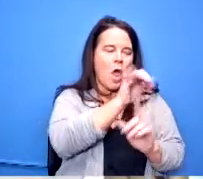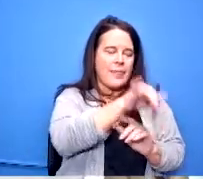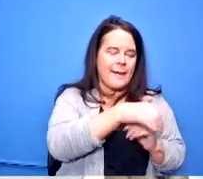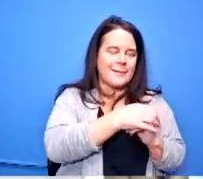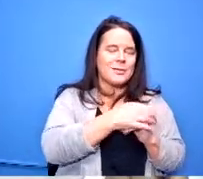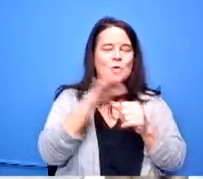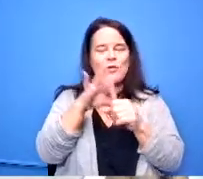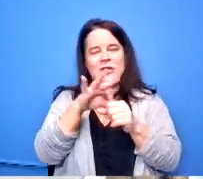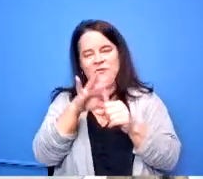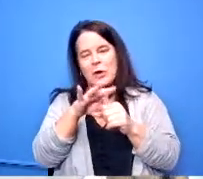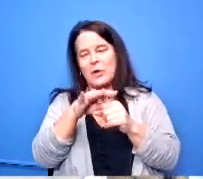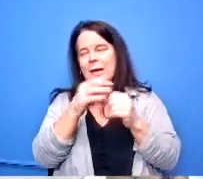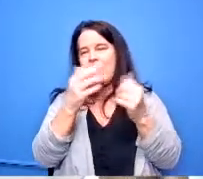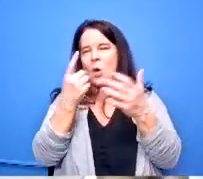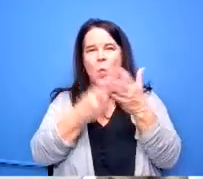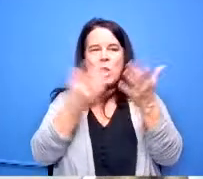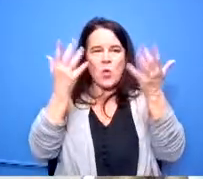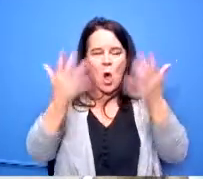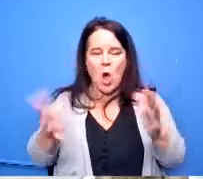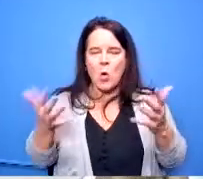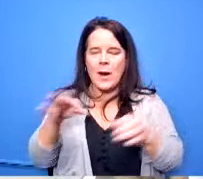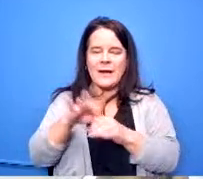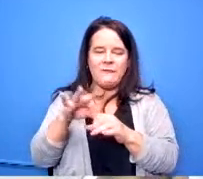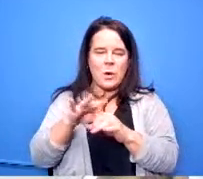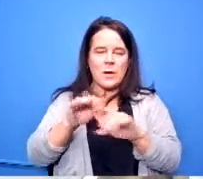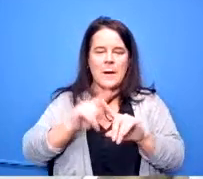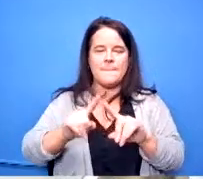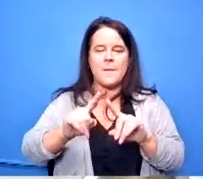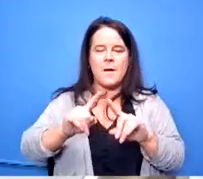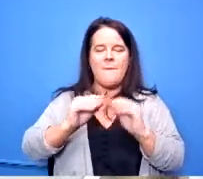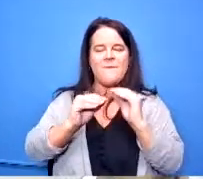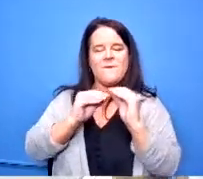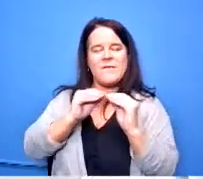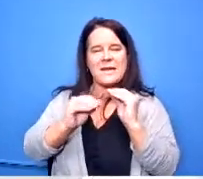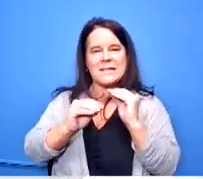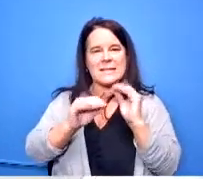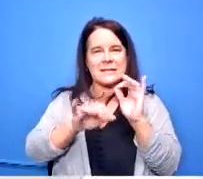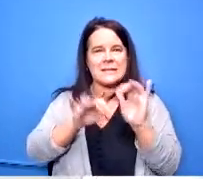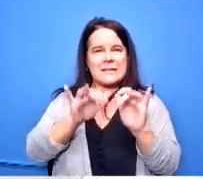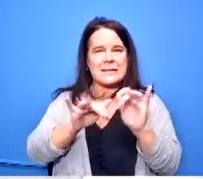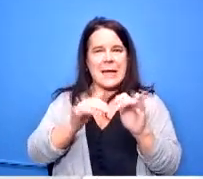you already had voted on with a year corrected so that's what the next one is so if it looks